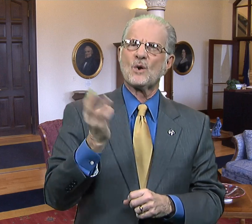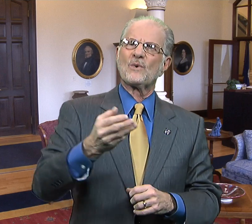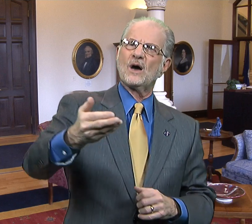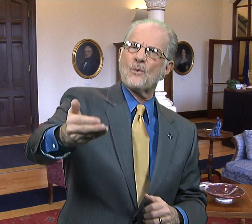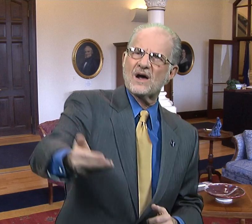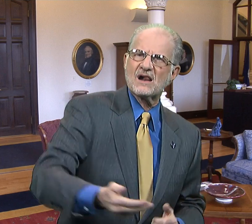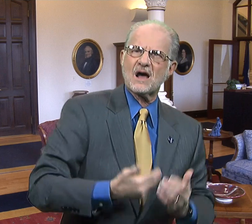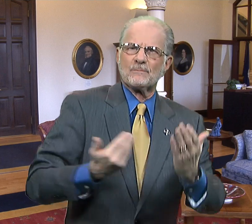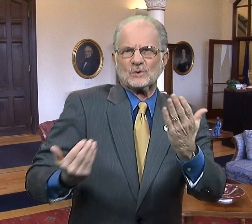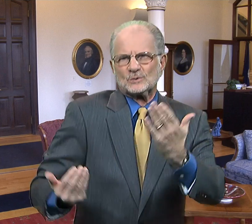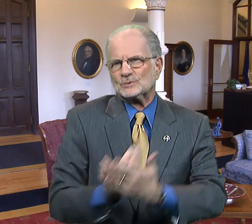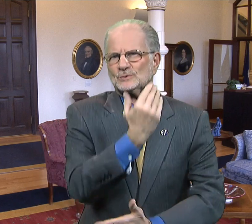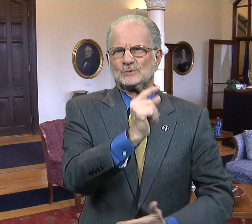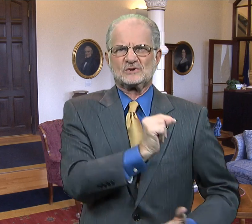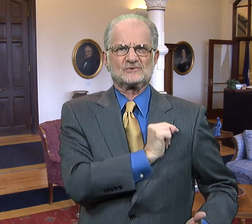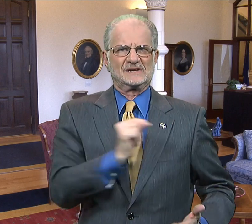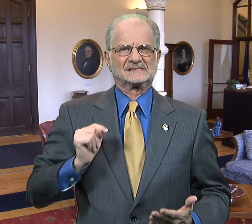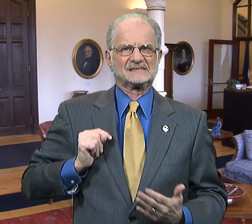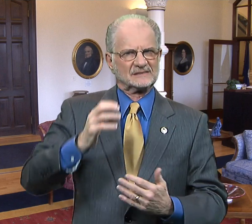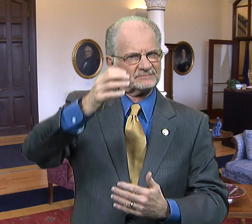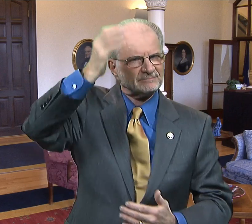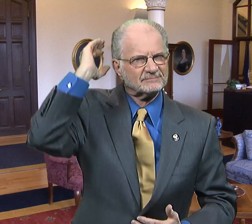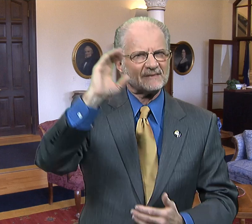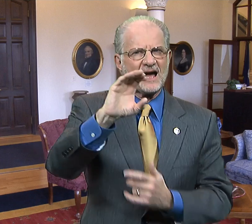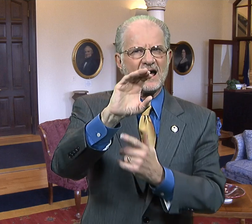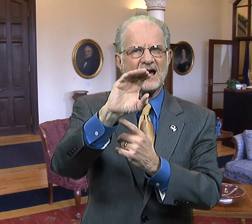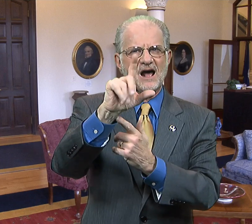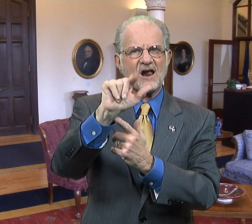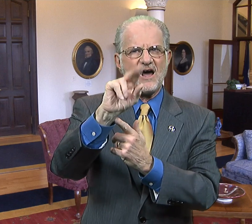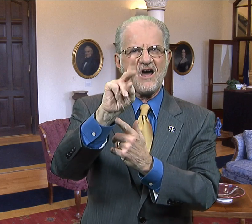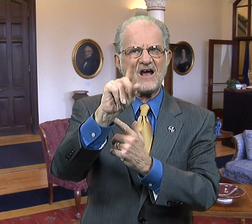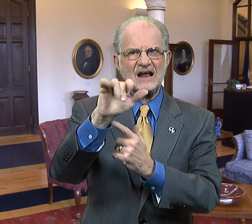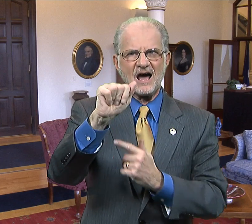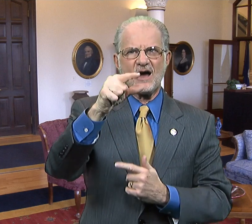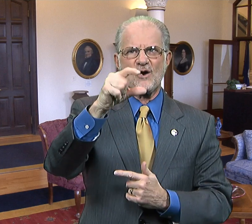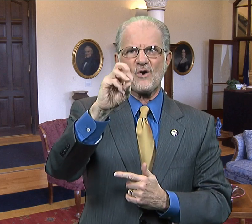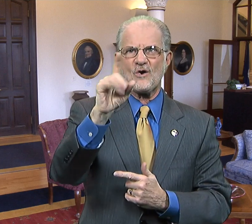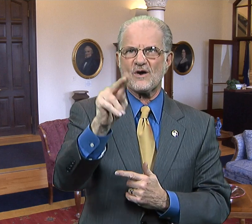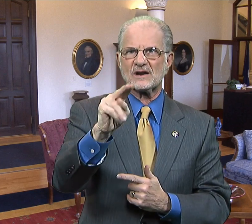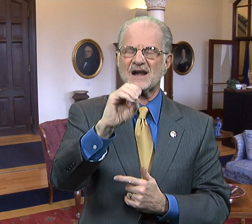We welcomed new trustee Claudia Gordon